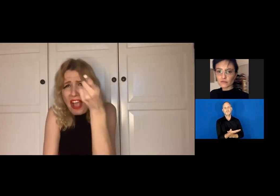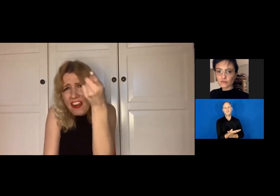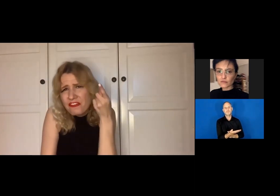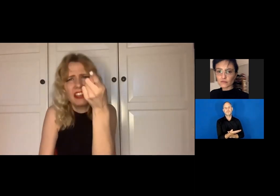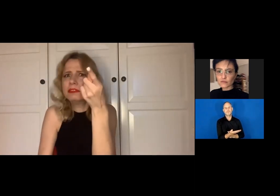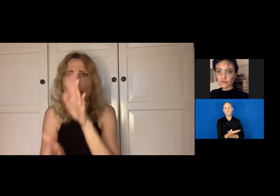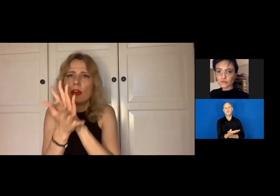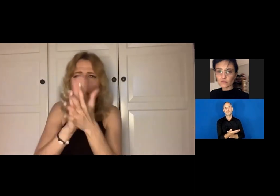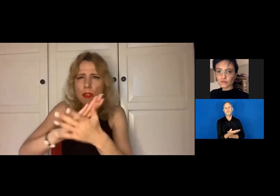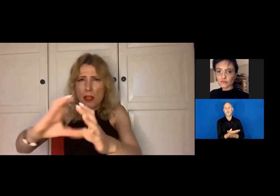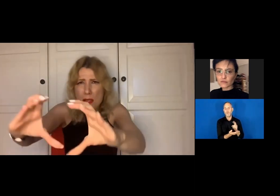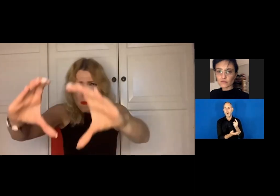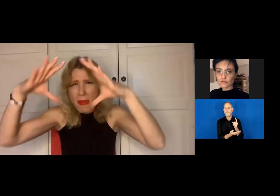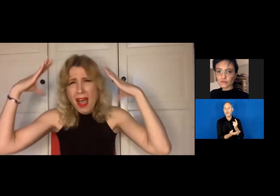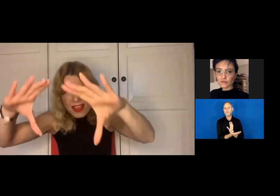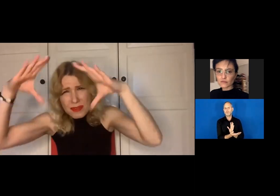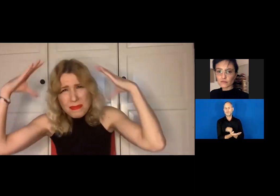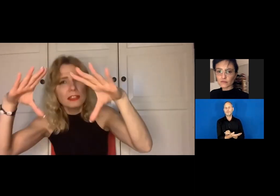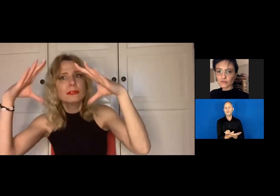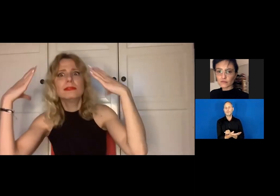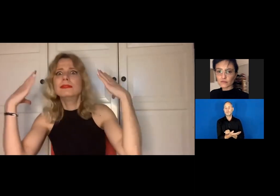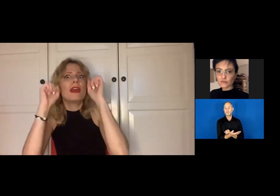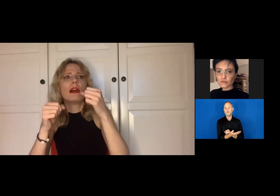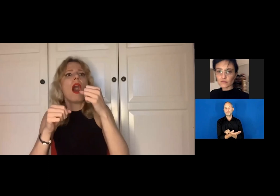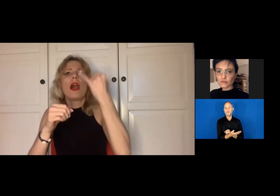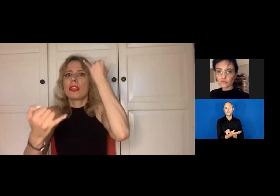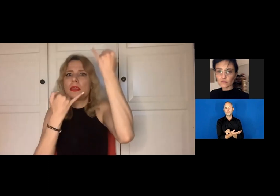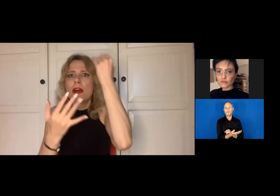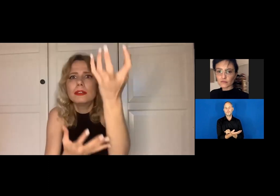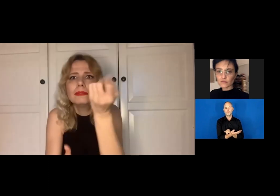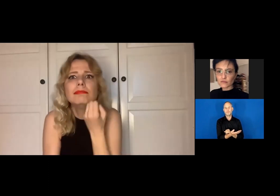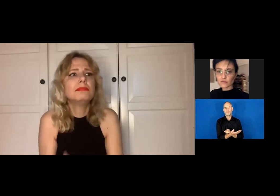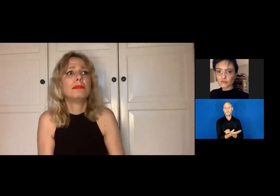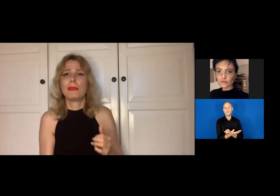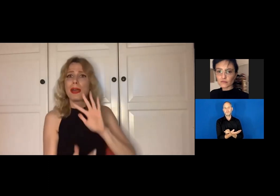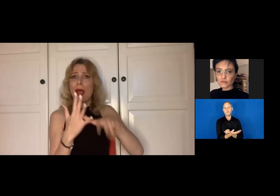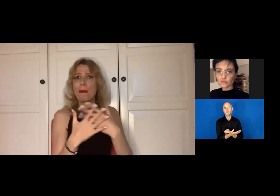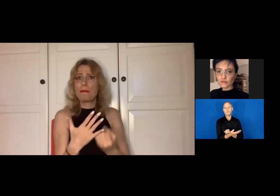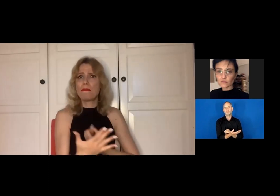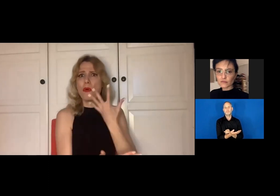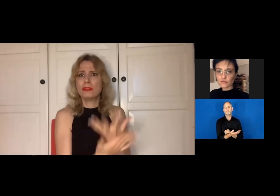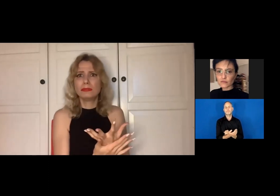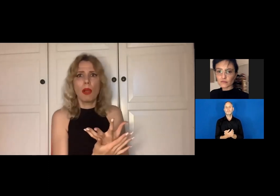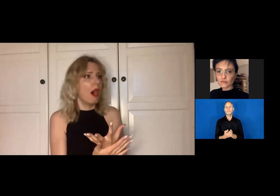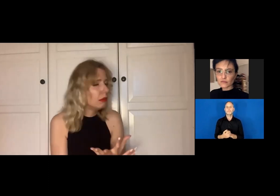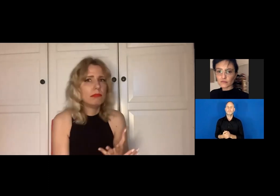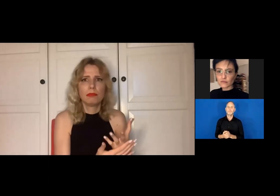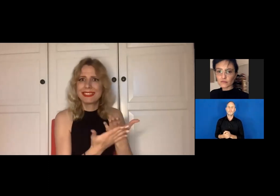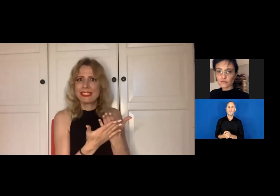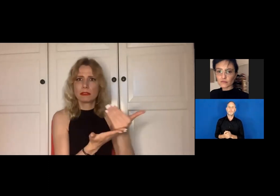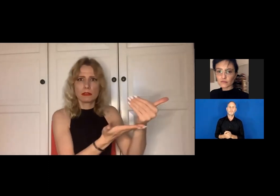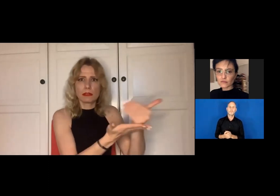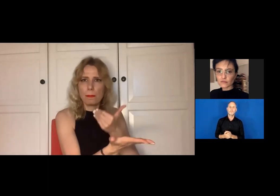For example, if you want to express somebody going very far away, of course you can change the perspective